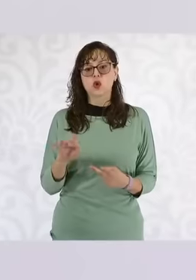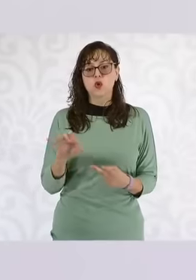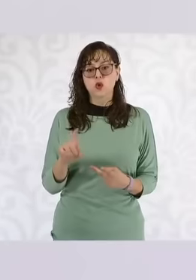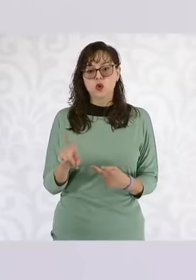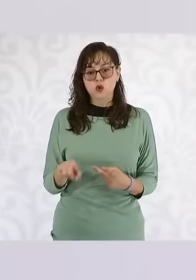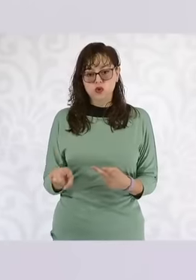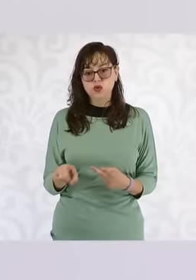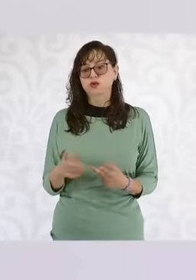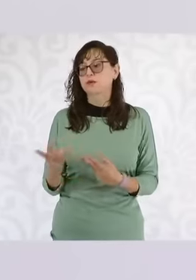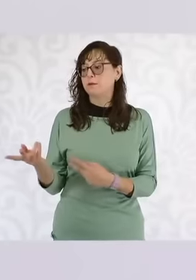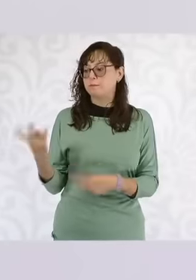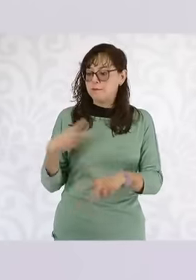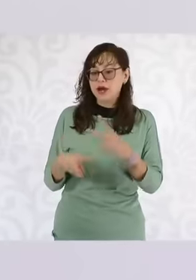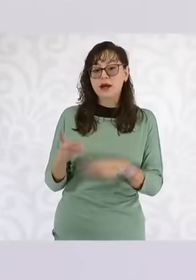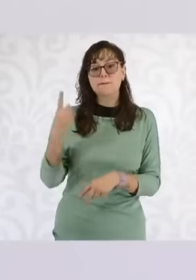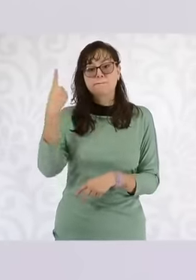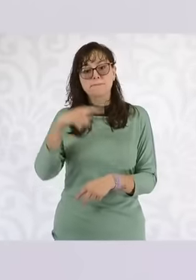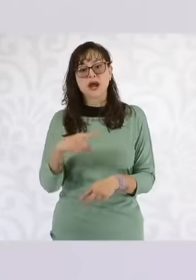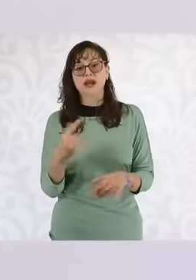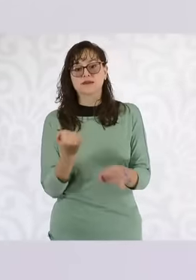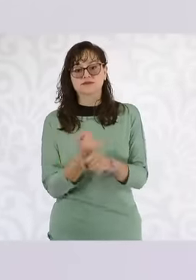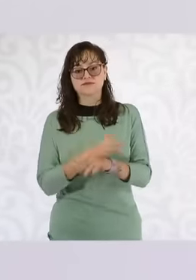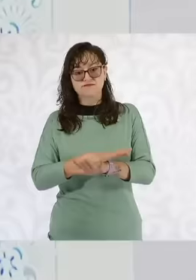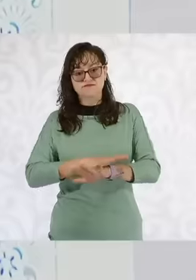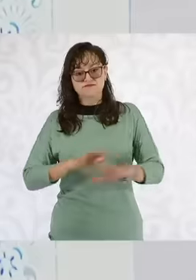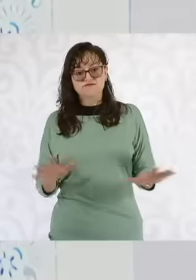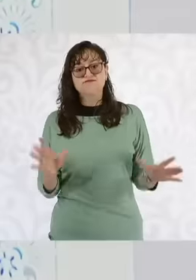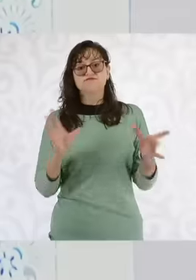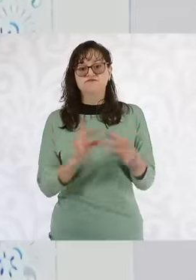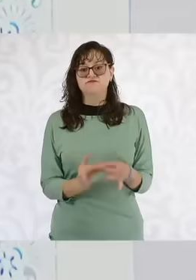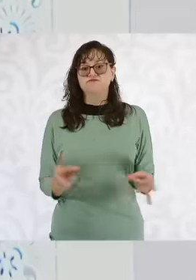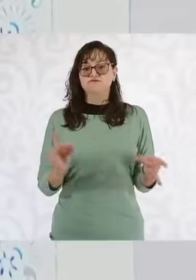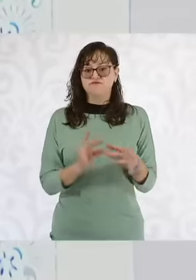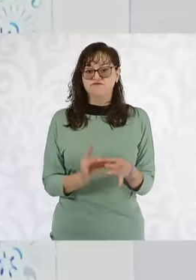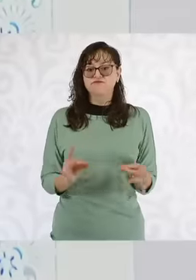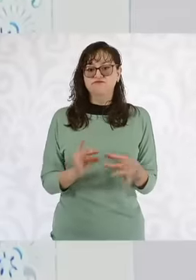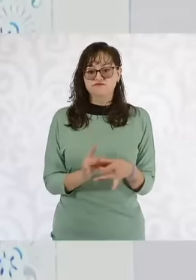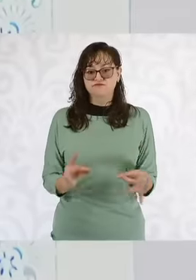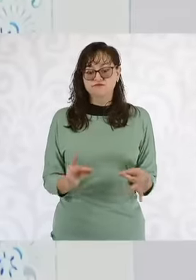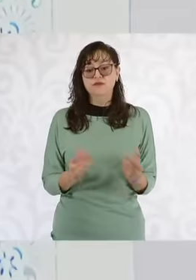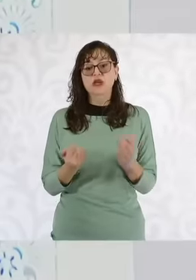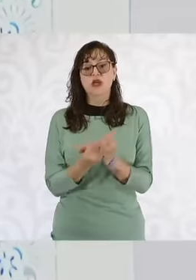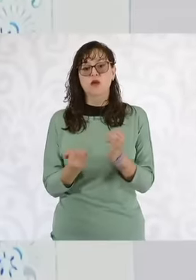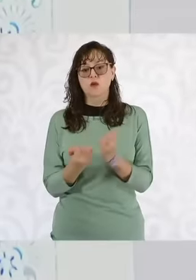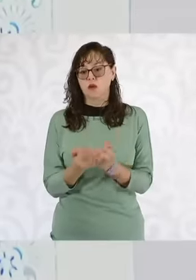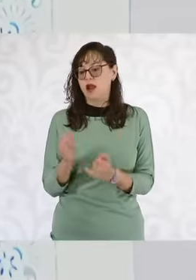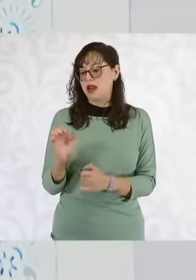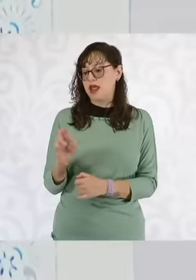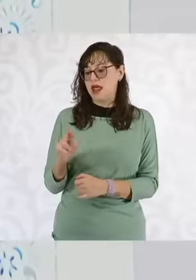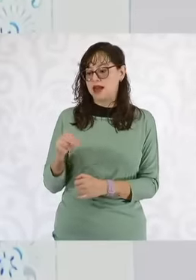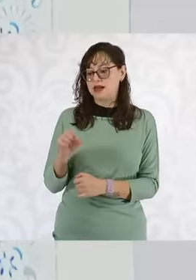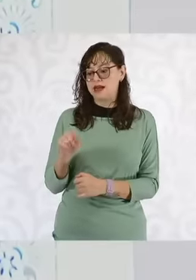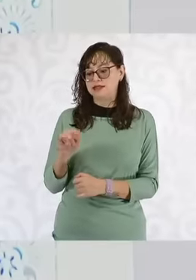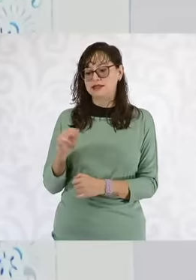everyone knows them and Ernestina Well, also as a legal advisor as part of it,